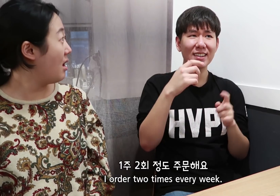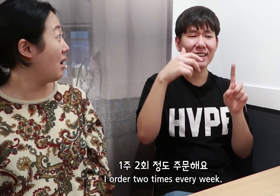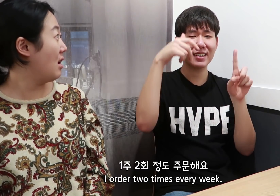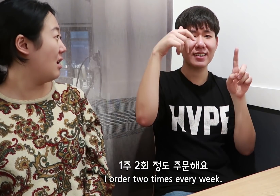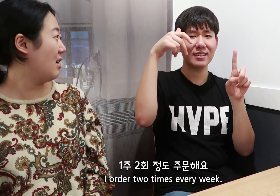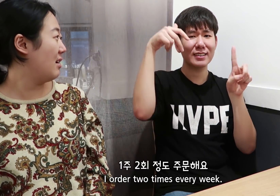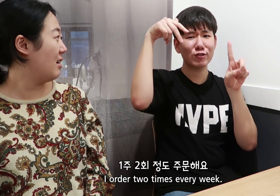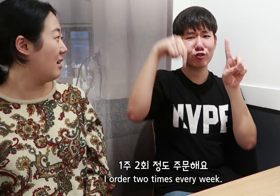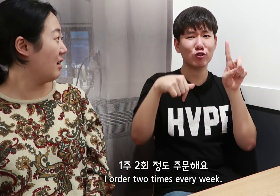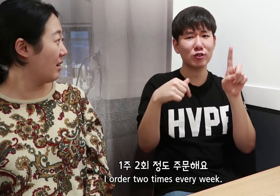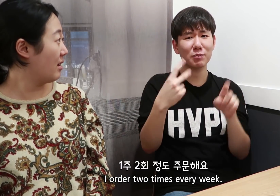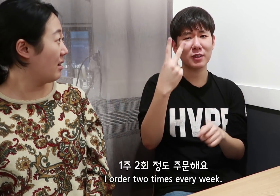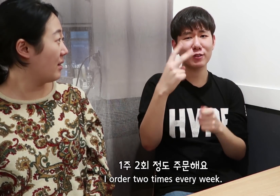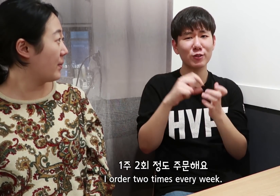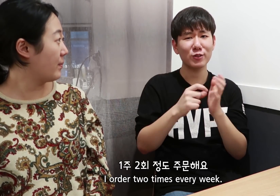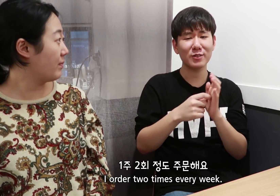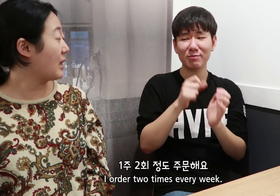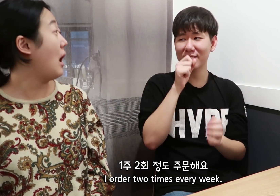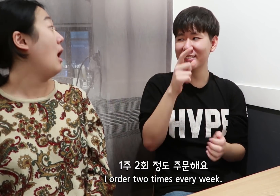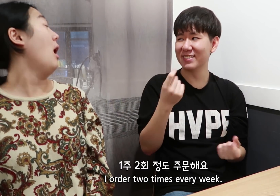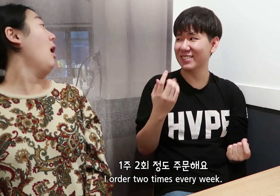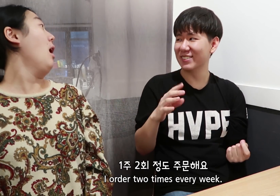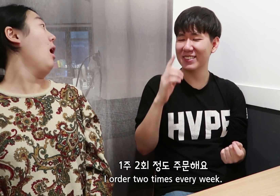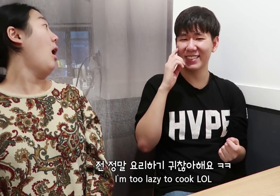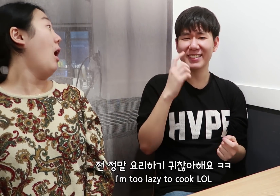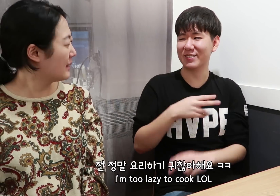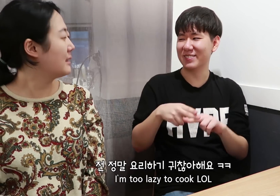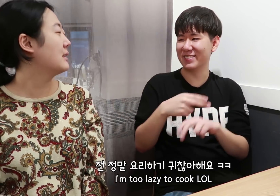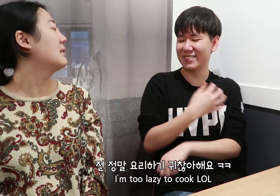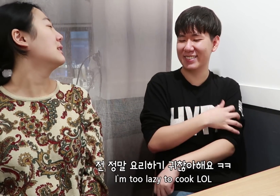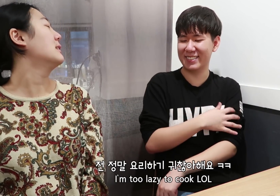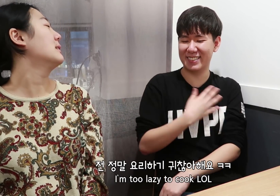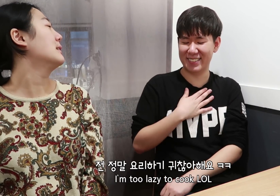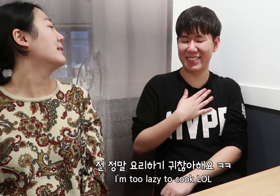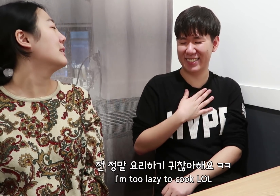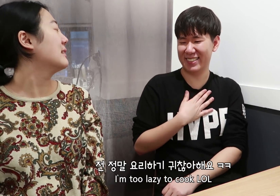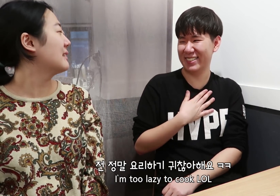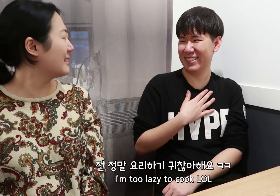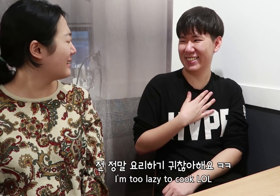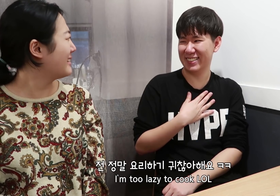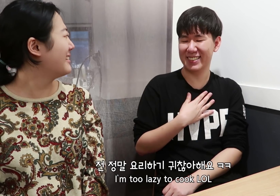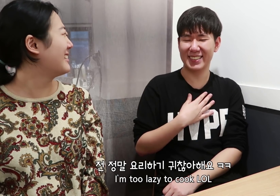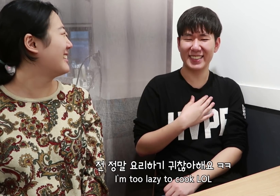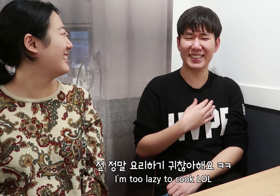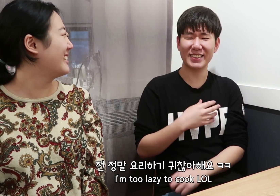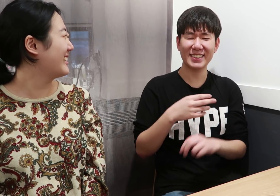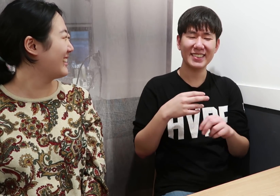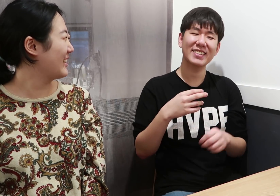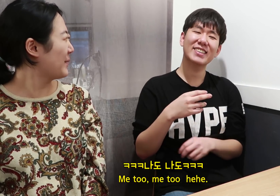I order two times every week. I’m too lazy to cook LOL